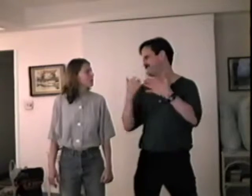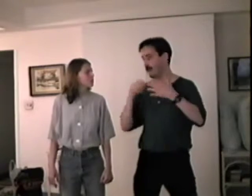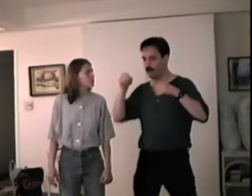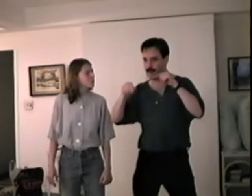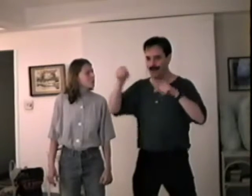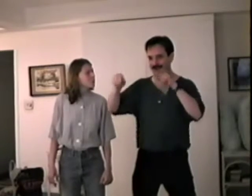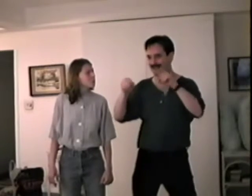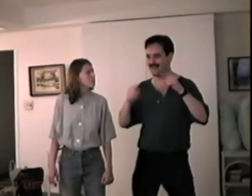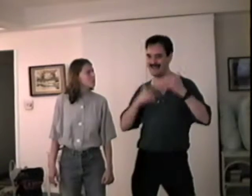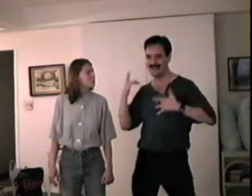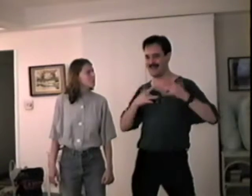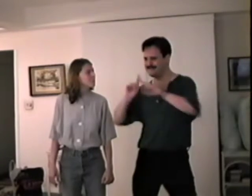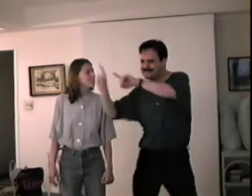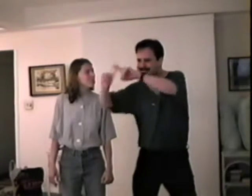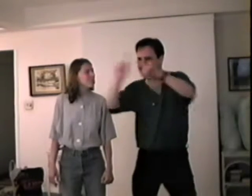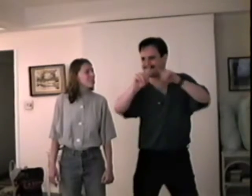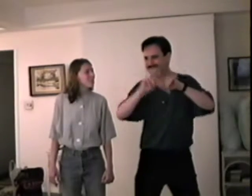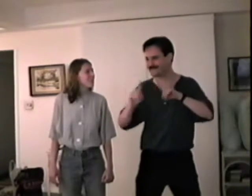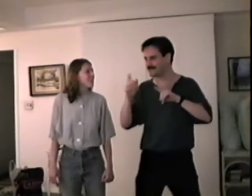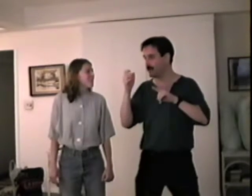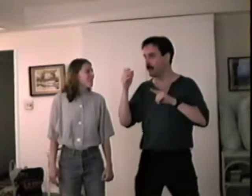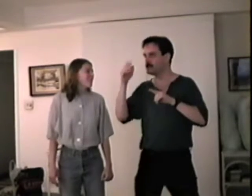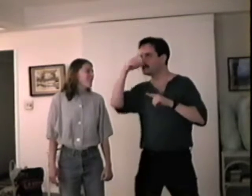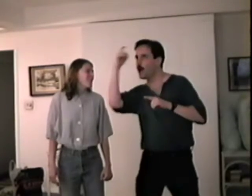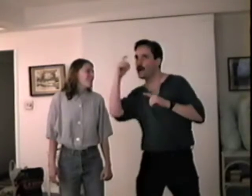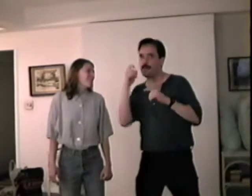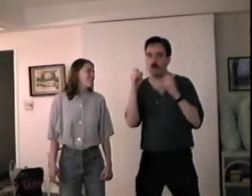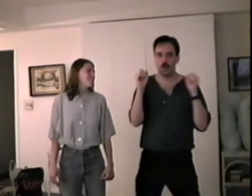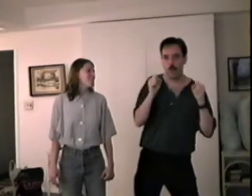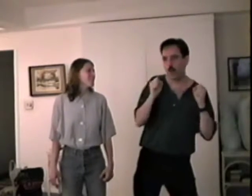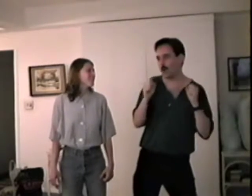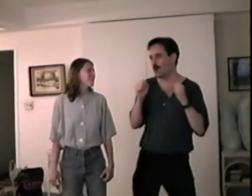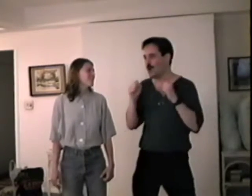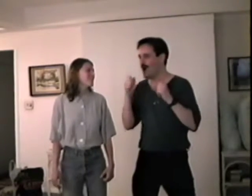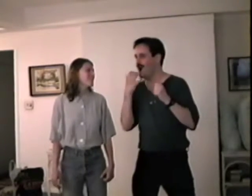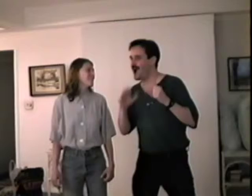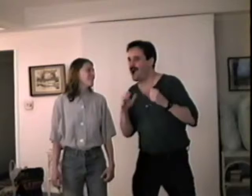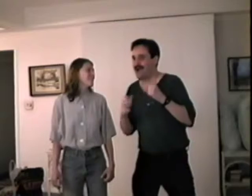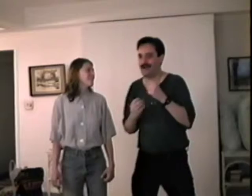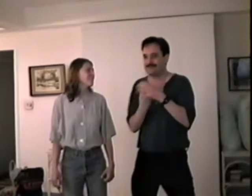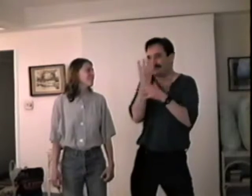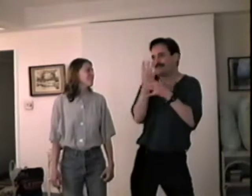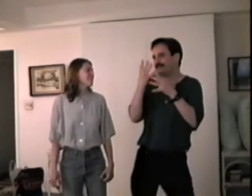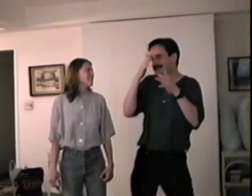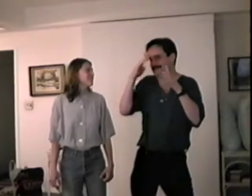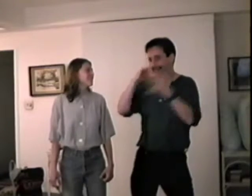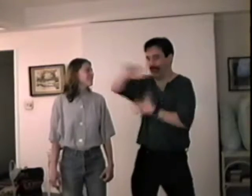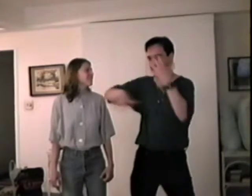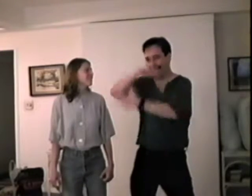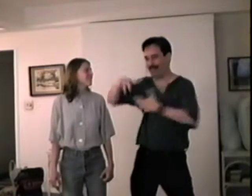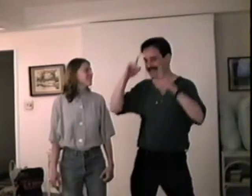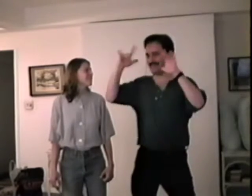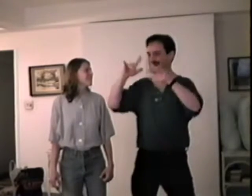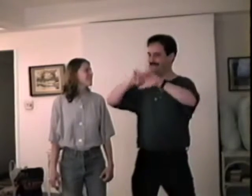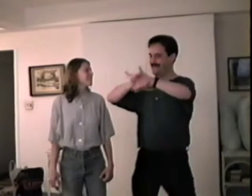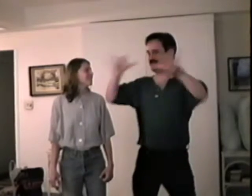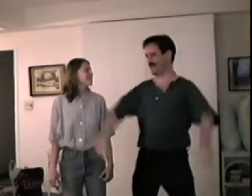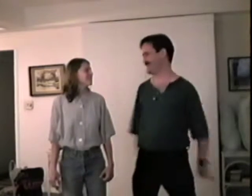And its Summer and winter and spring and fall all at the same time on different parts of the island. Oh I wish I could see it! You can.